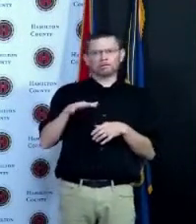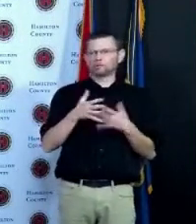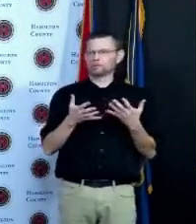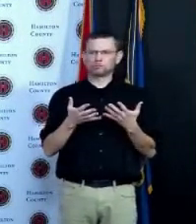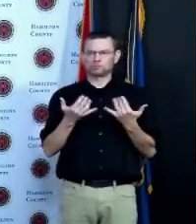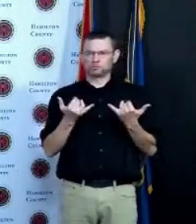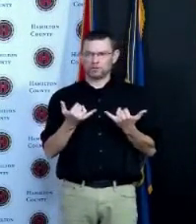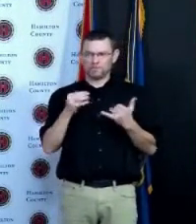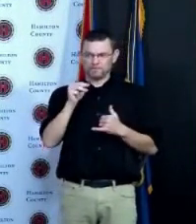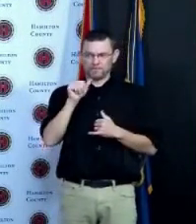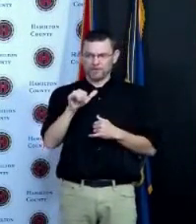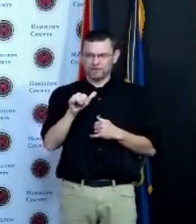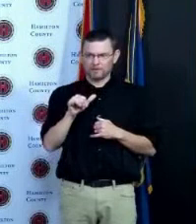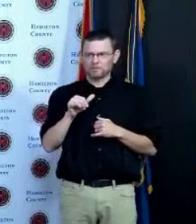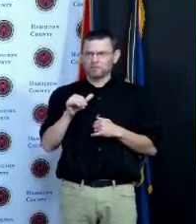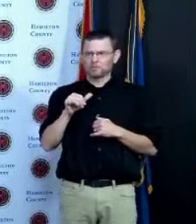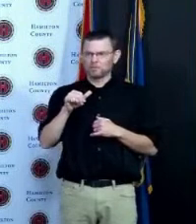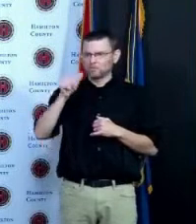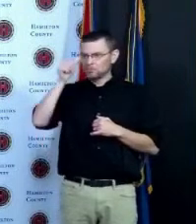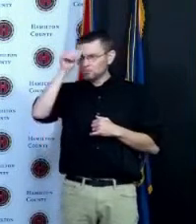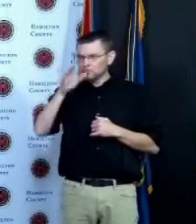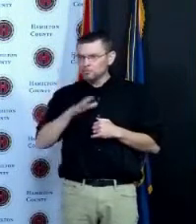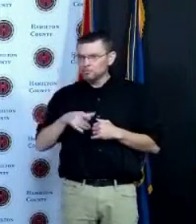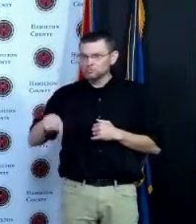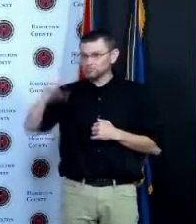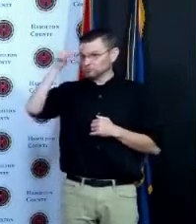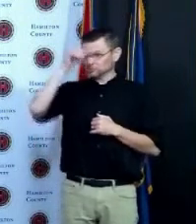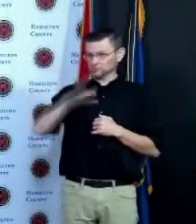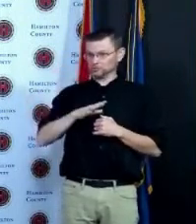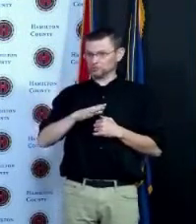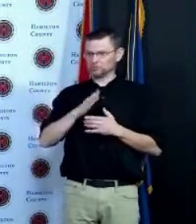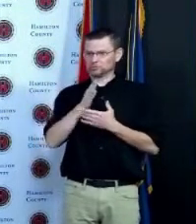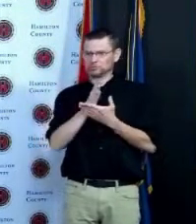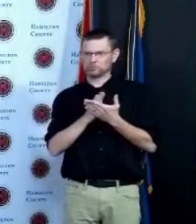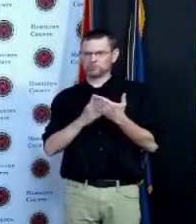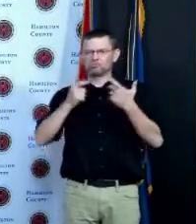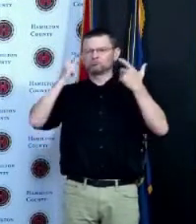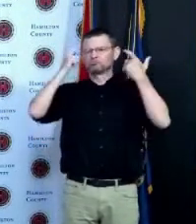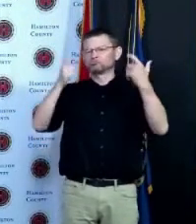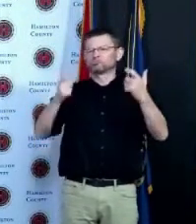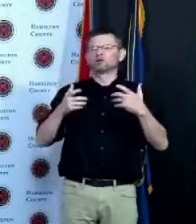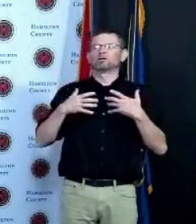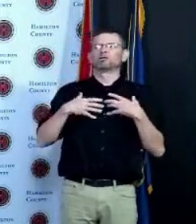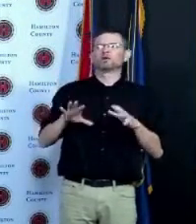one is men we men for some reason don't want to go see a doctor Denise I think a lot of women